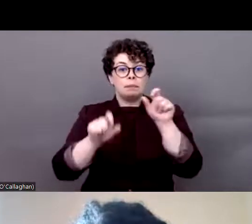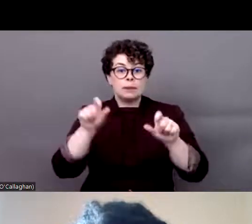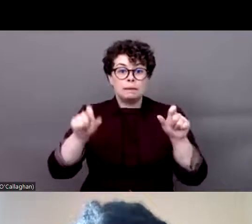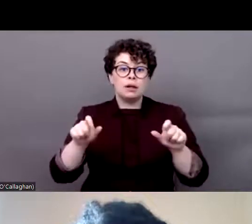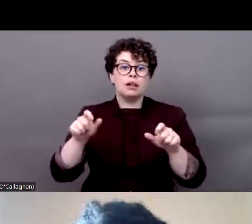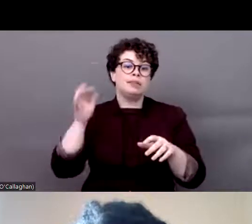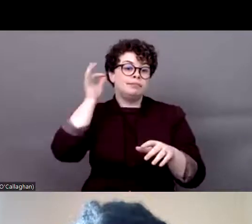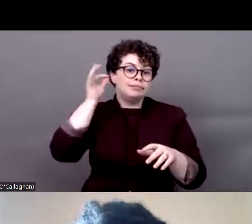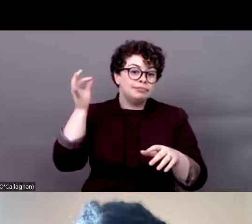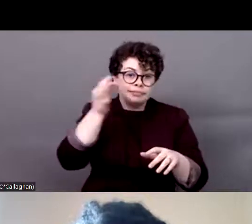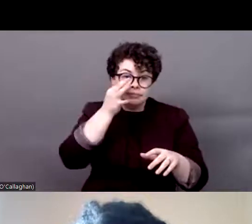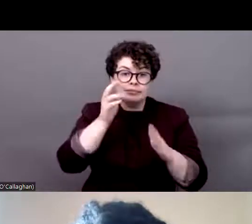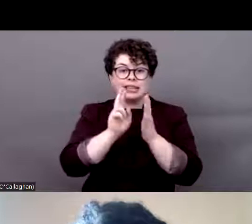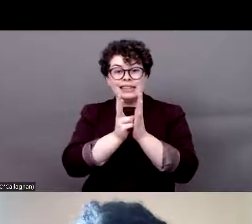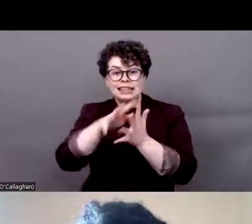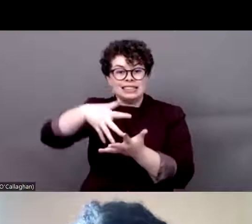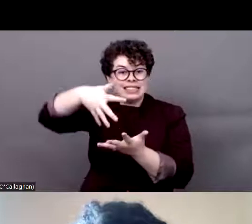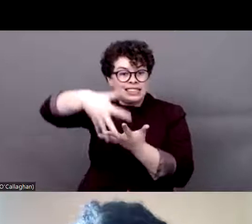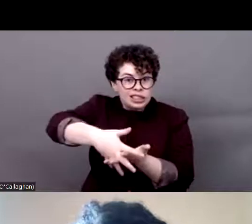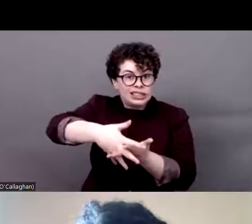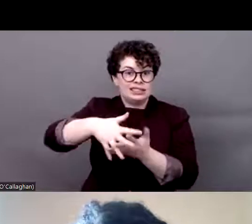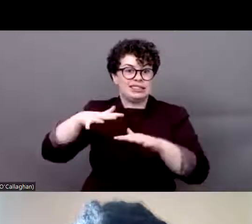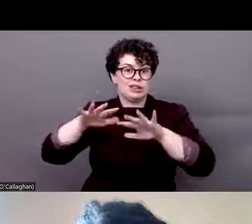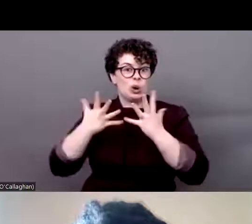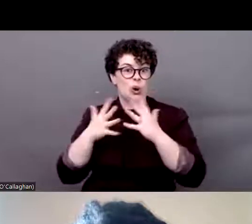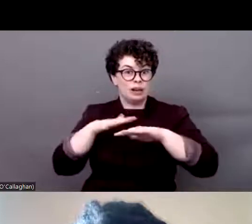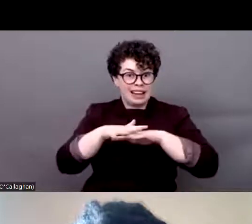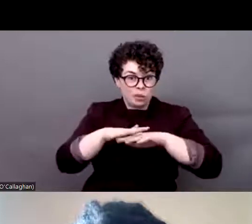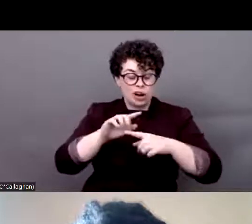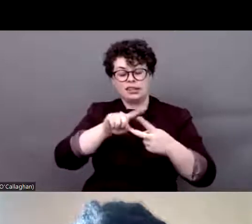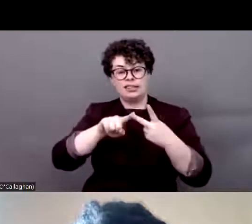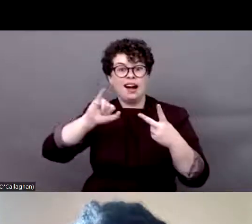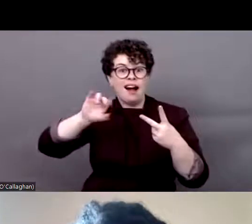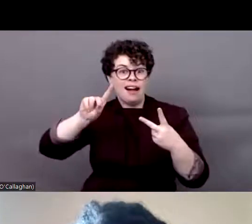Global Network and IDA over the last decade is really